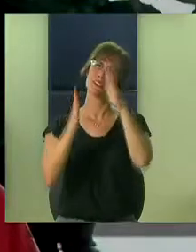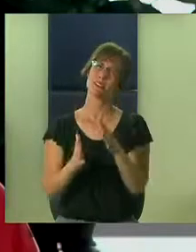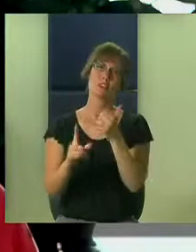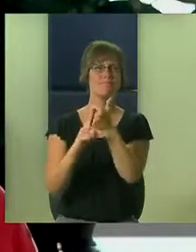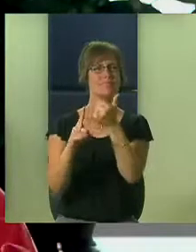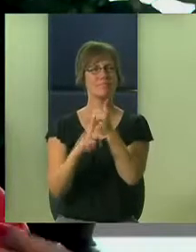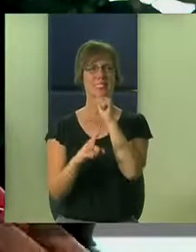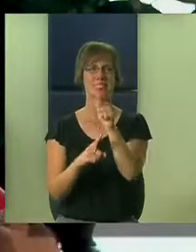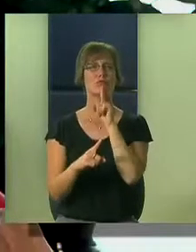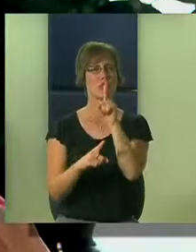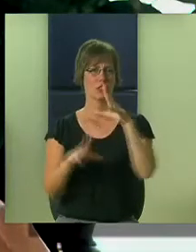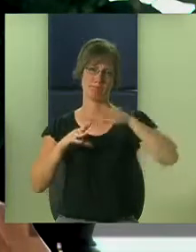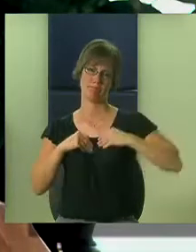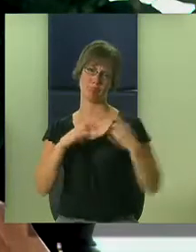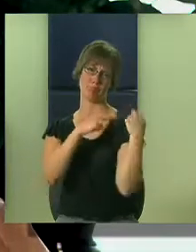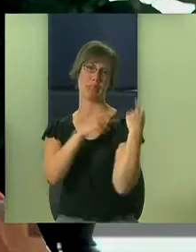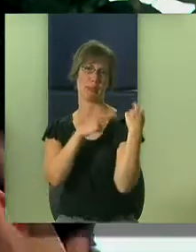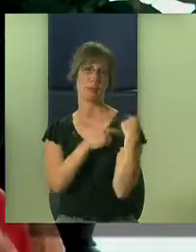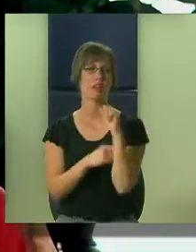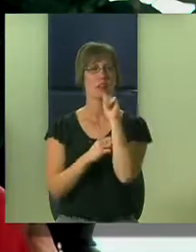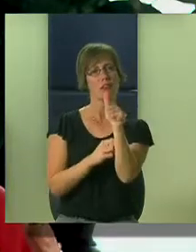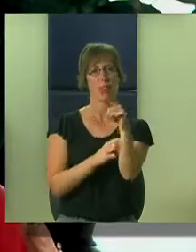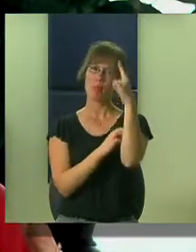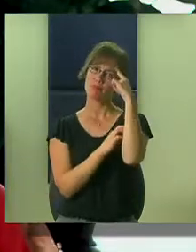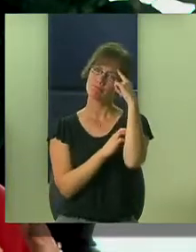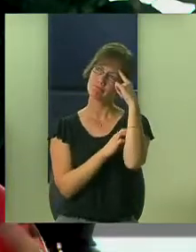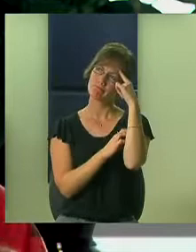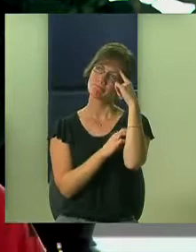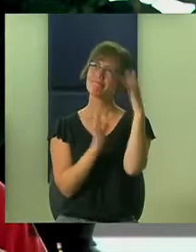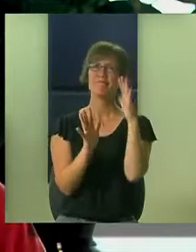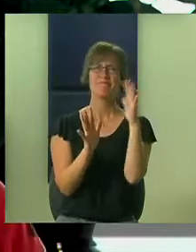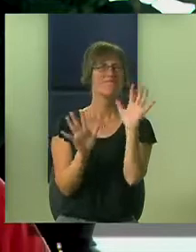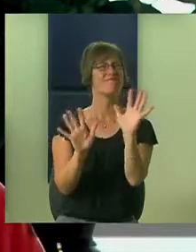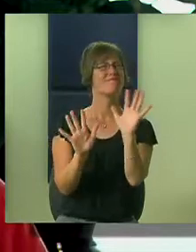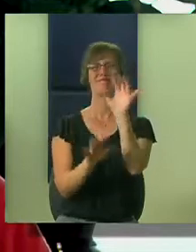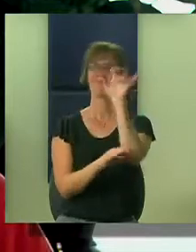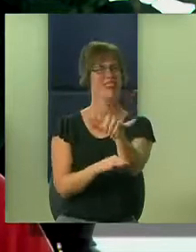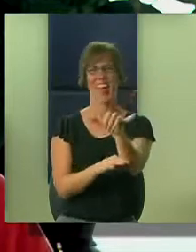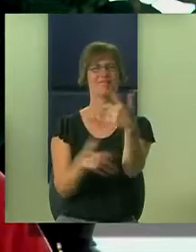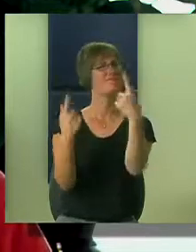just really didn't take that responsibility. They didn't say, they kind of said, "Oh, I've